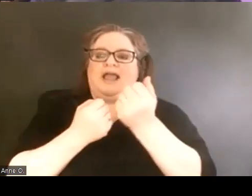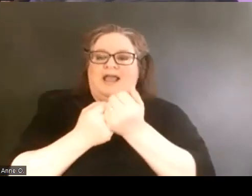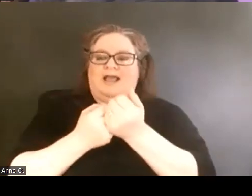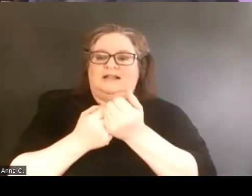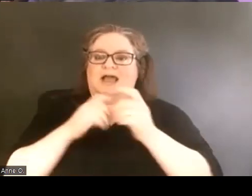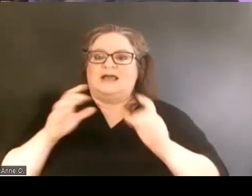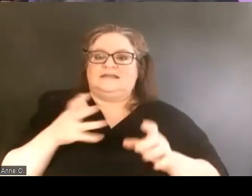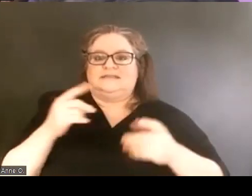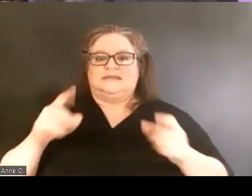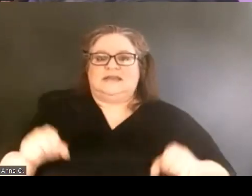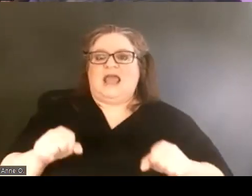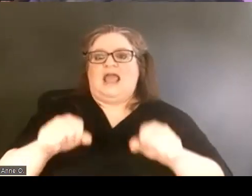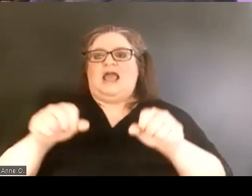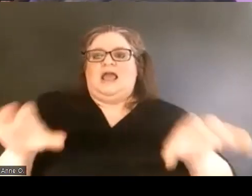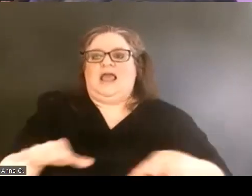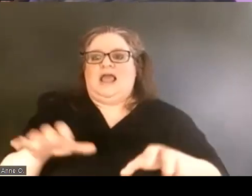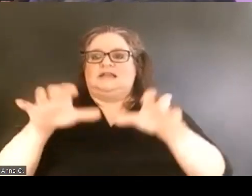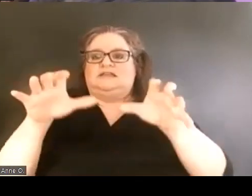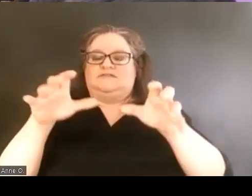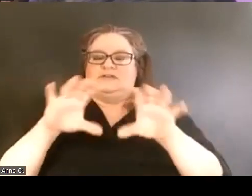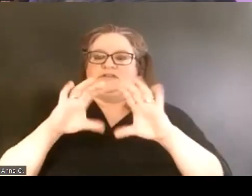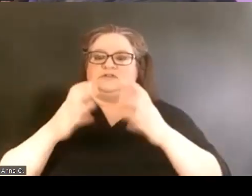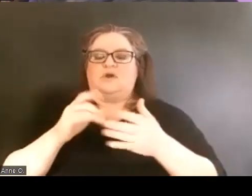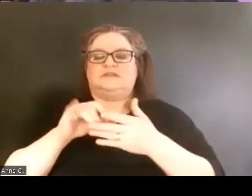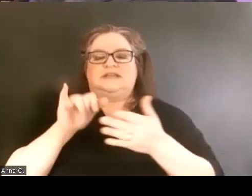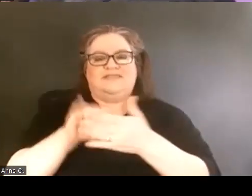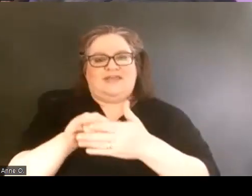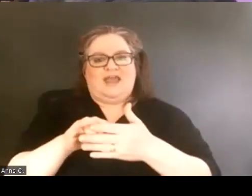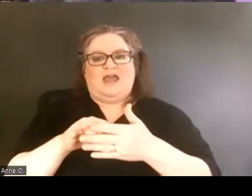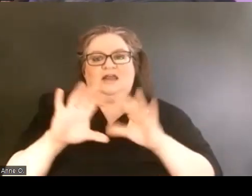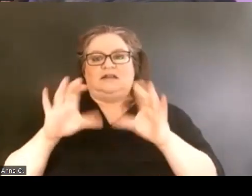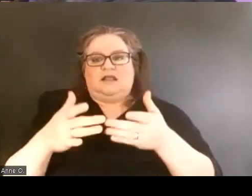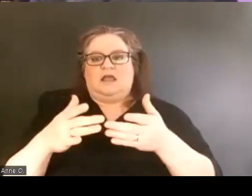And that course is actually where the group of students